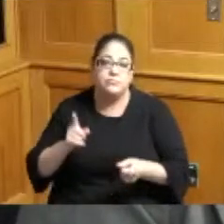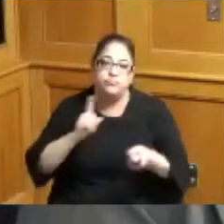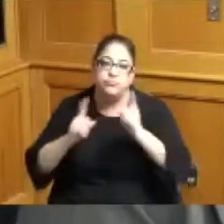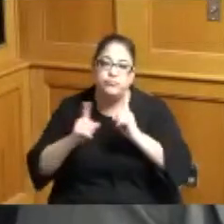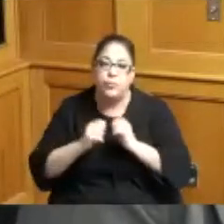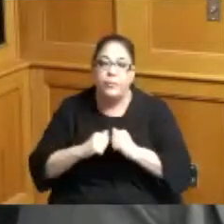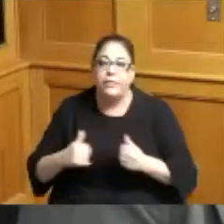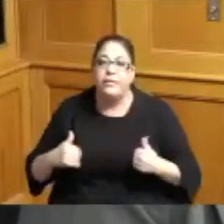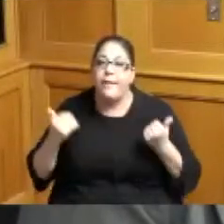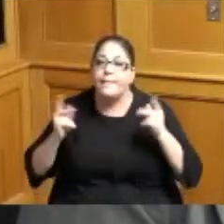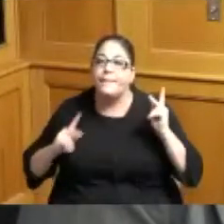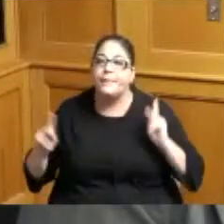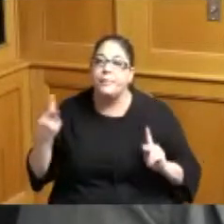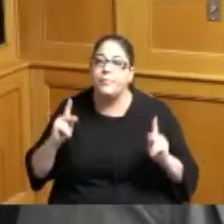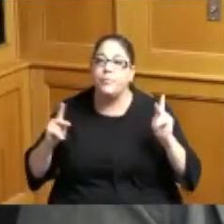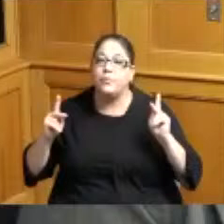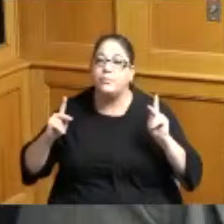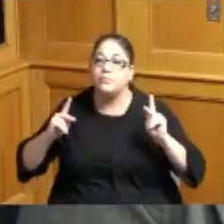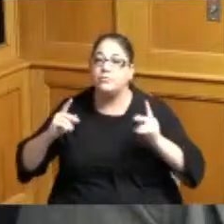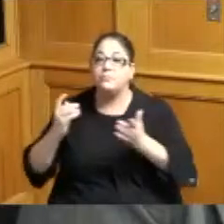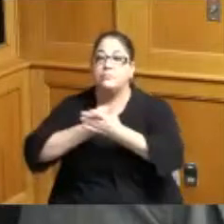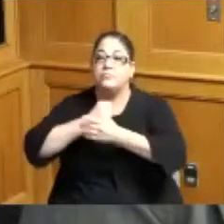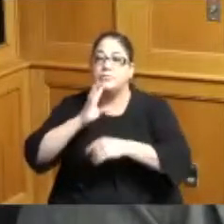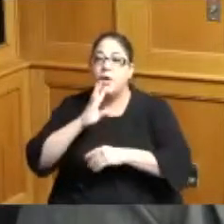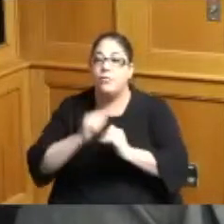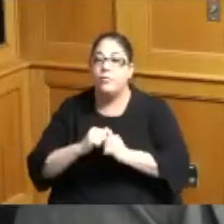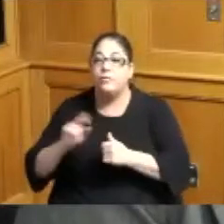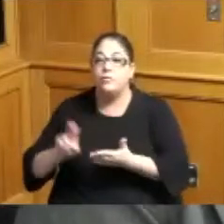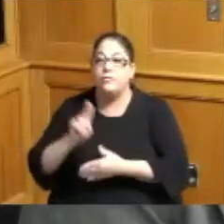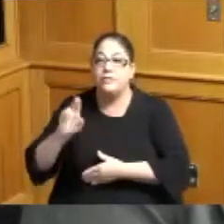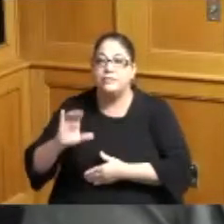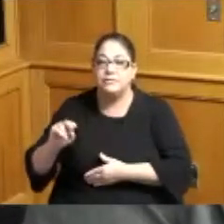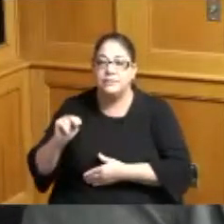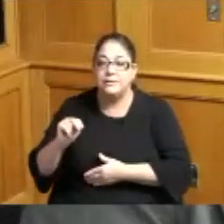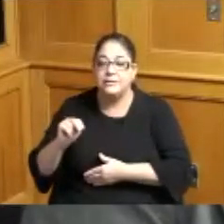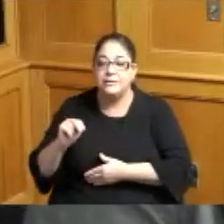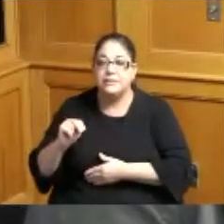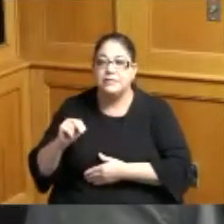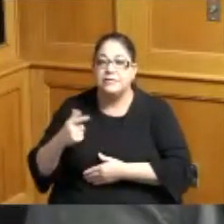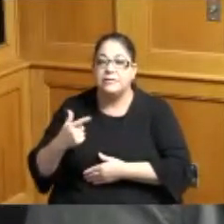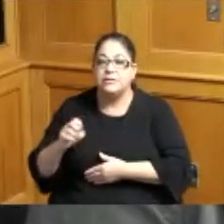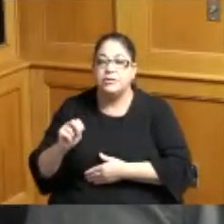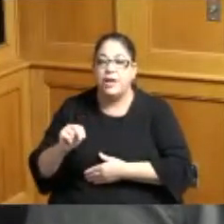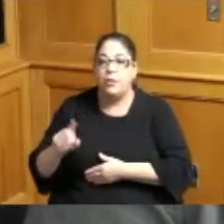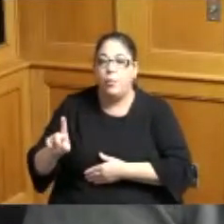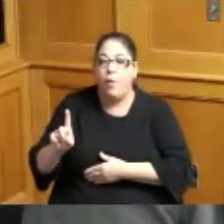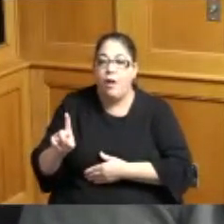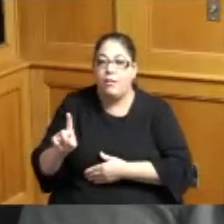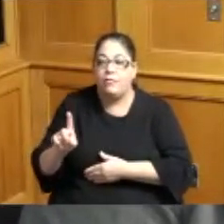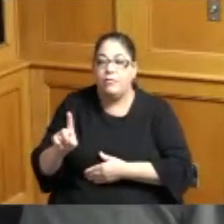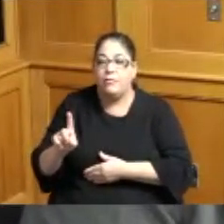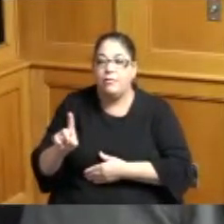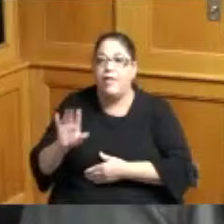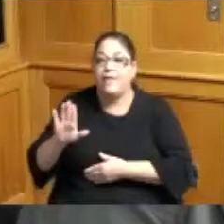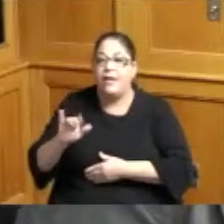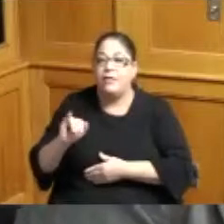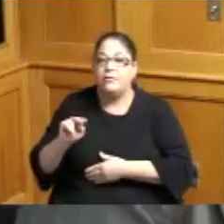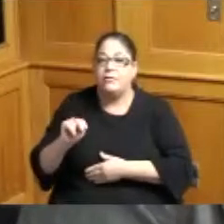people and I got a chance to talk to University of Cincinnati gen 1 induction ceremony now and